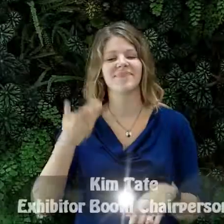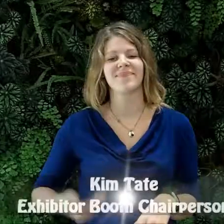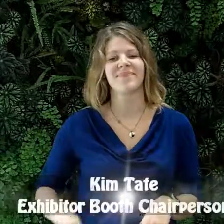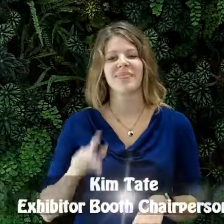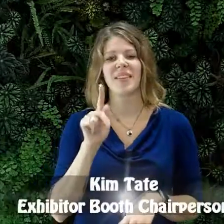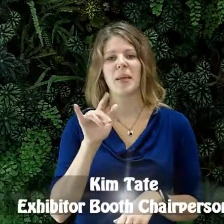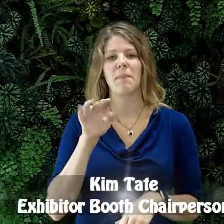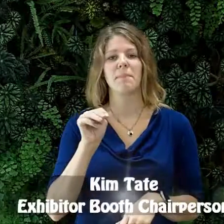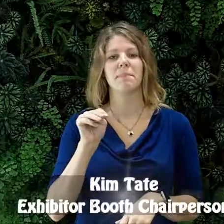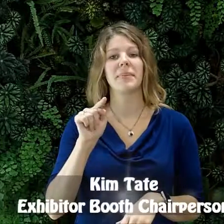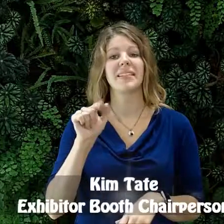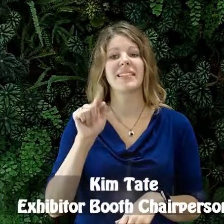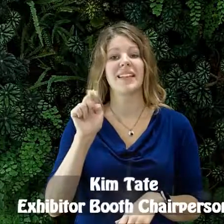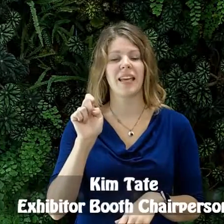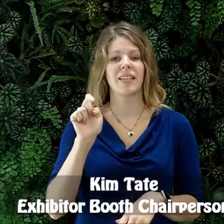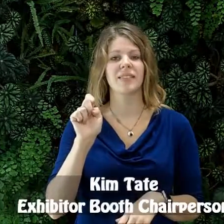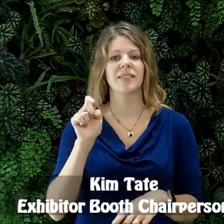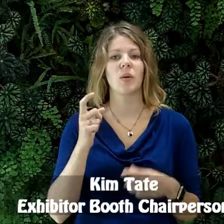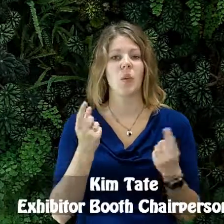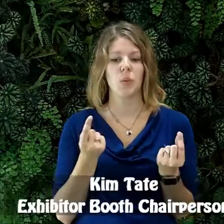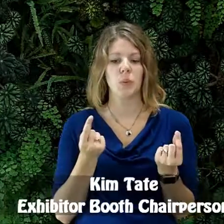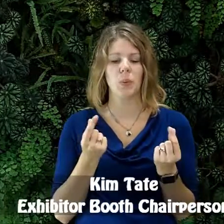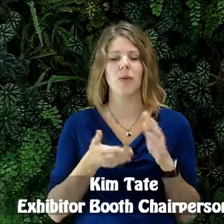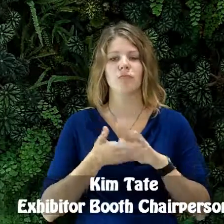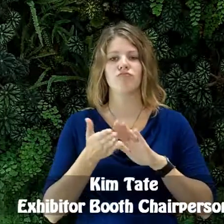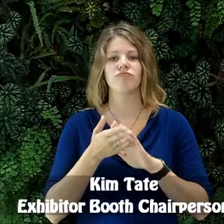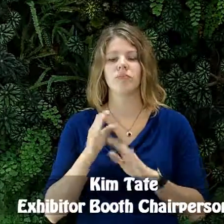Hello! My name is Kim Tate.